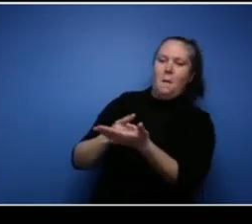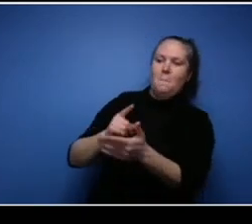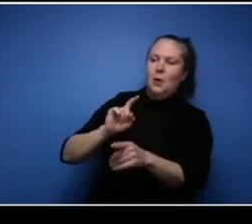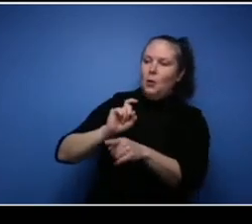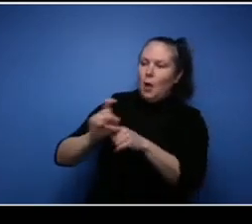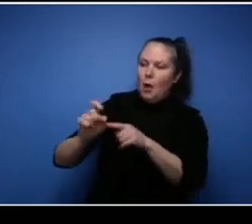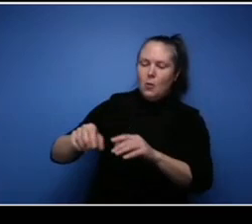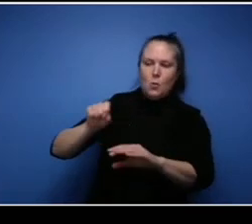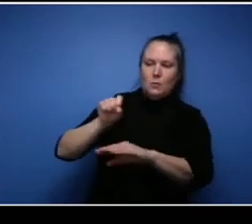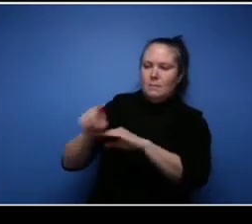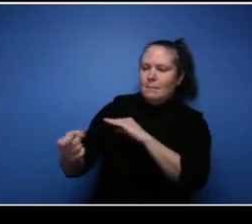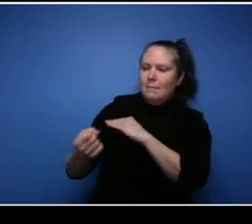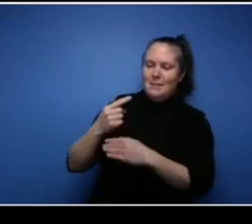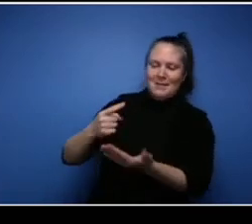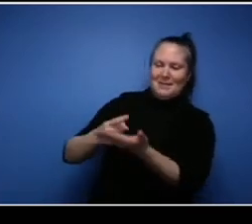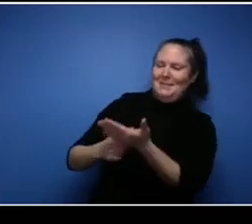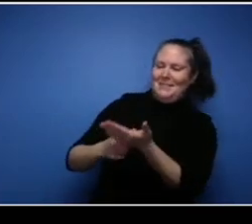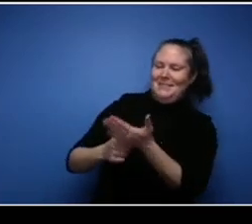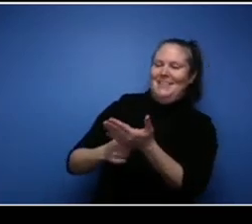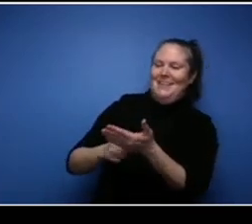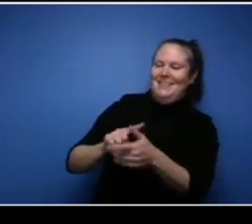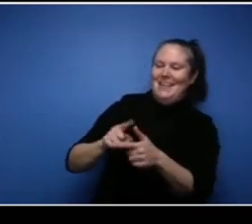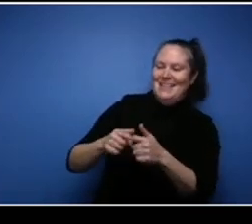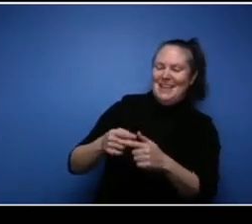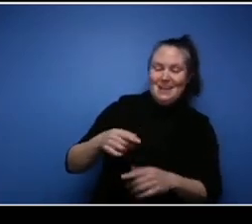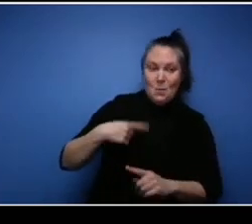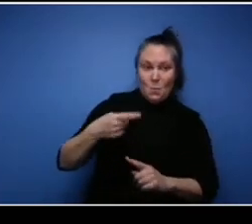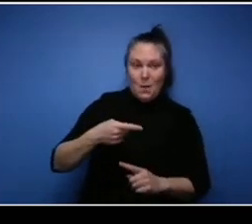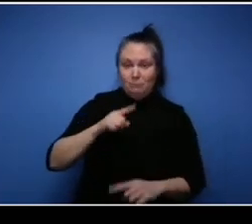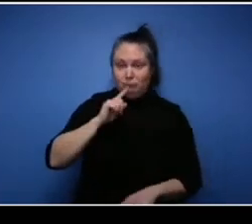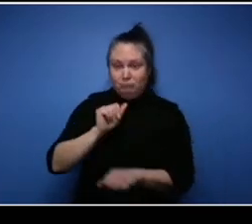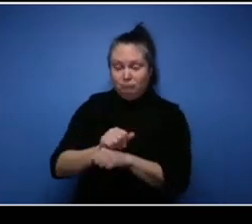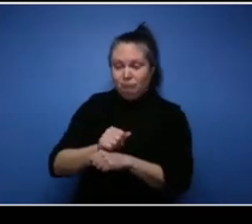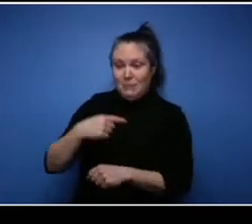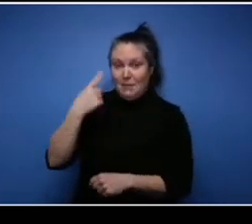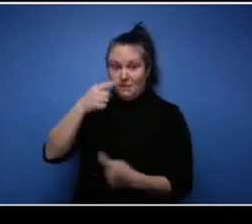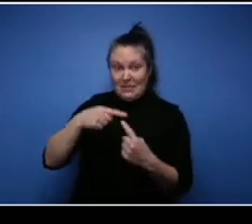they thought they were talking to versus who they're actually speaking to and who I actually